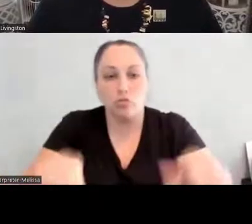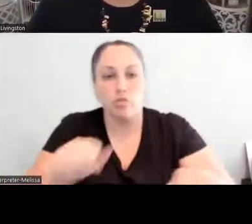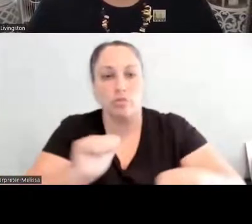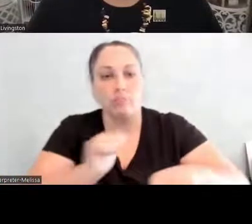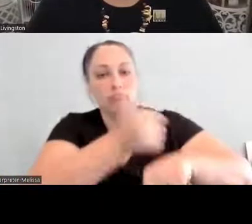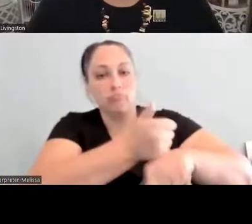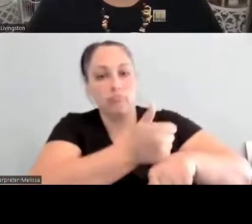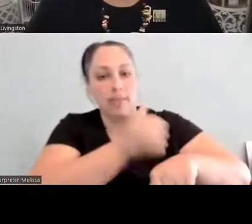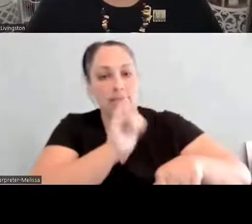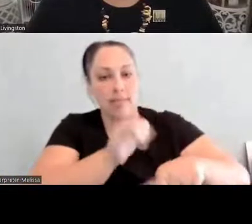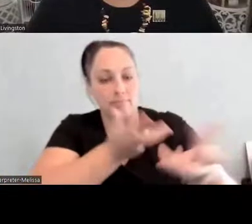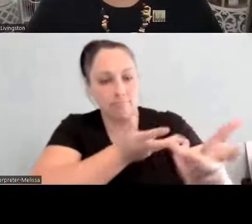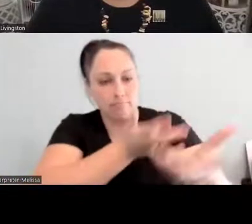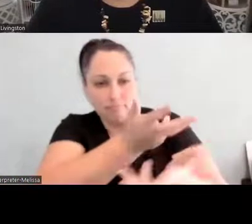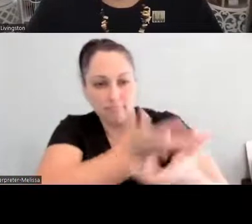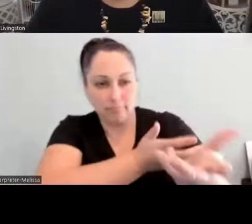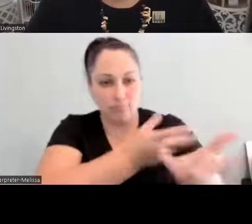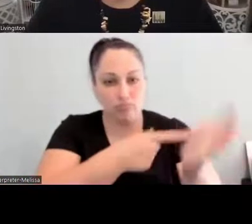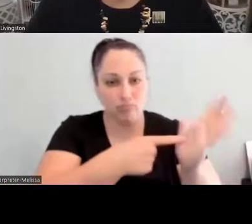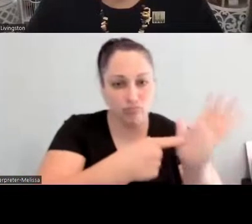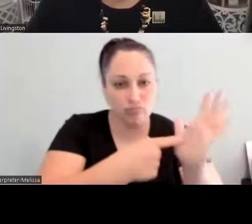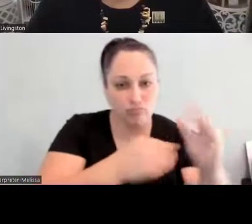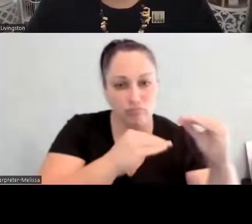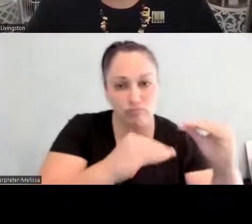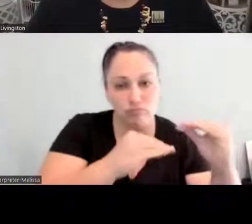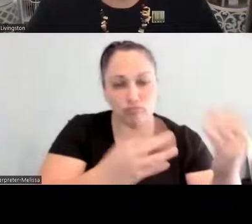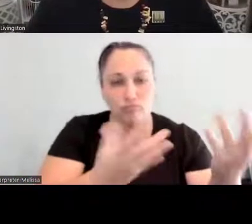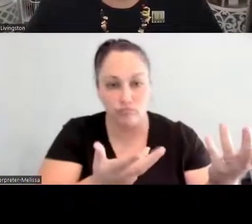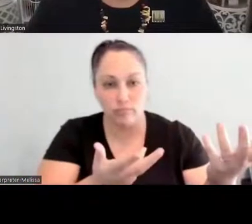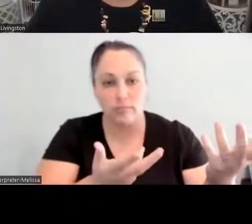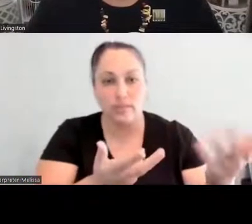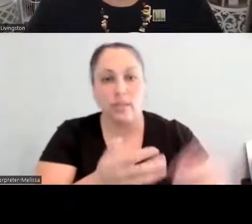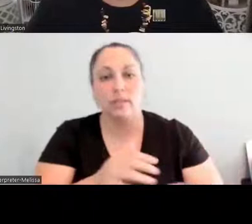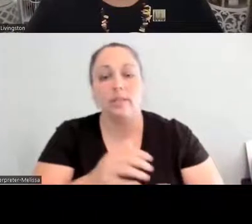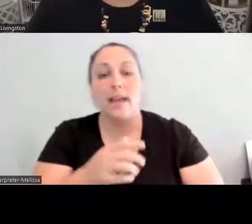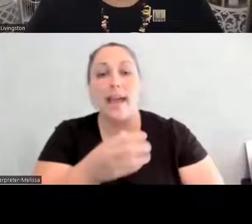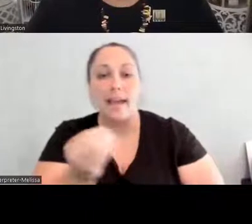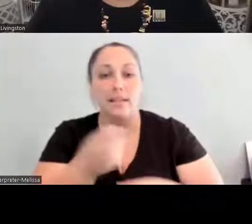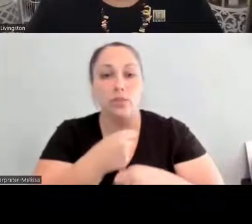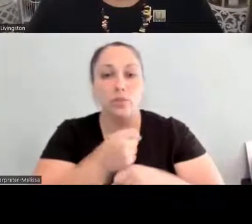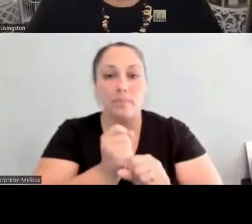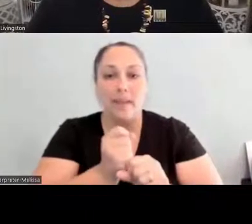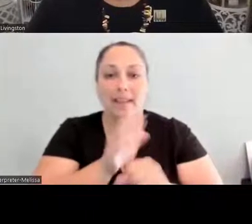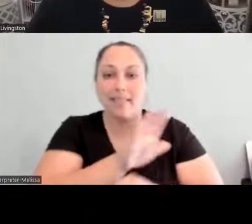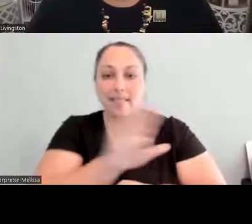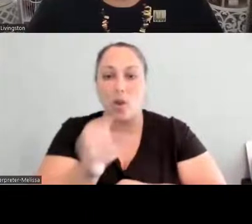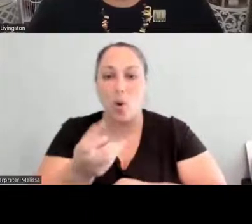with the youth to be able to facilitate their own banquets for the leadership summit.